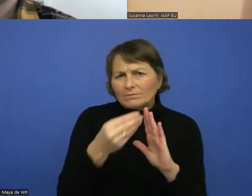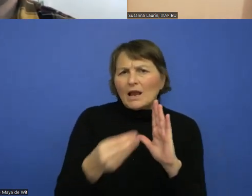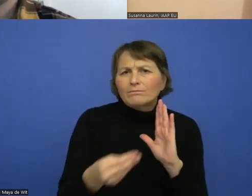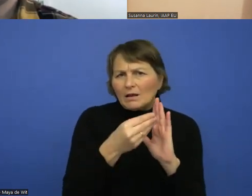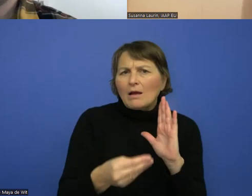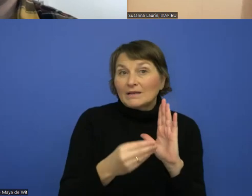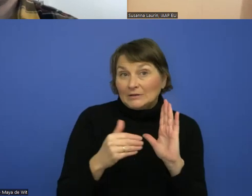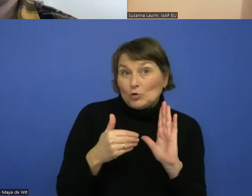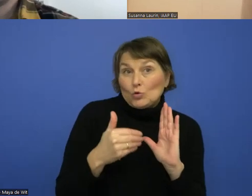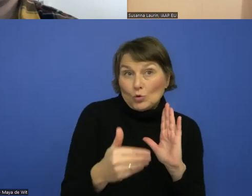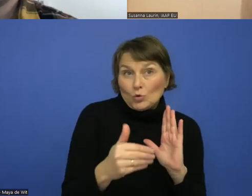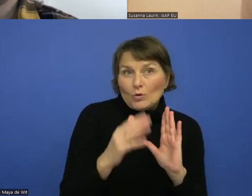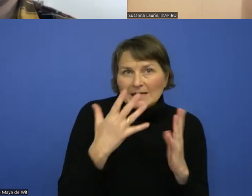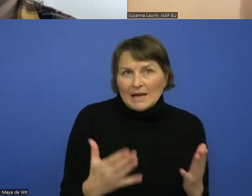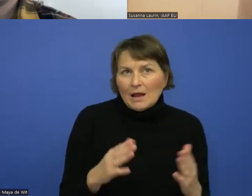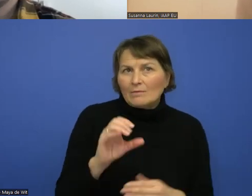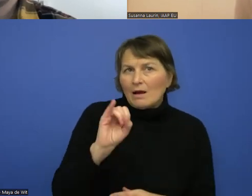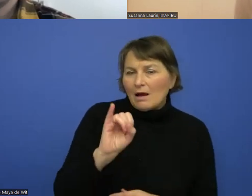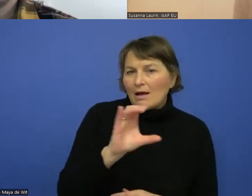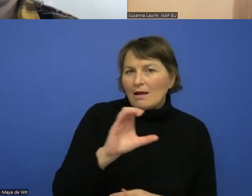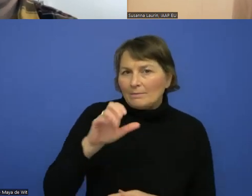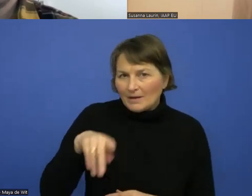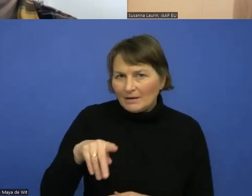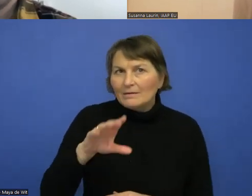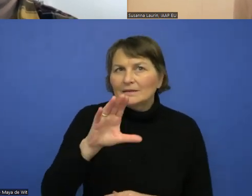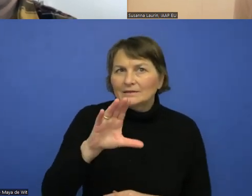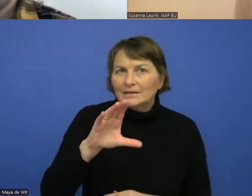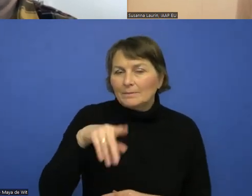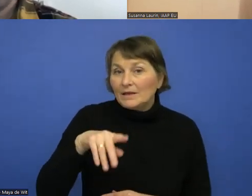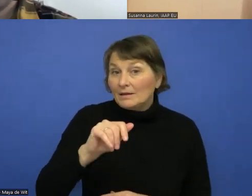And then the new version or the updated version of the body of knowledge of CPACC will cover